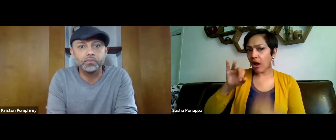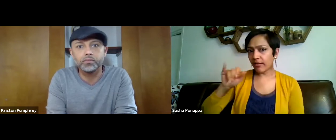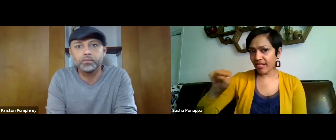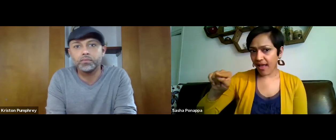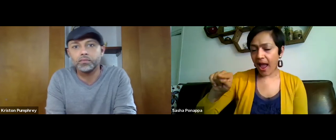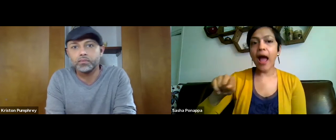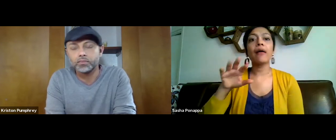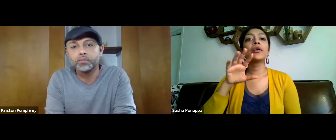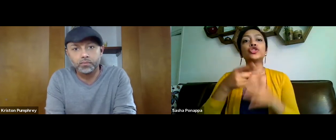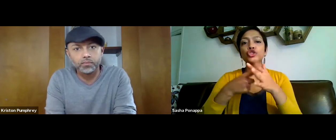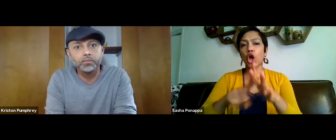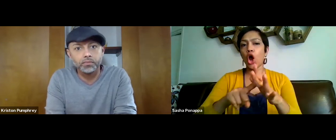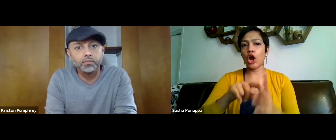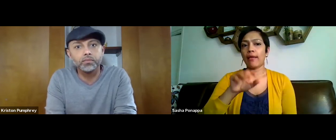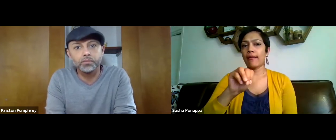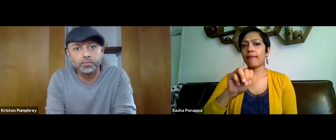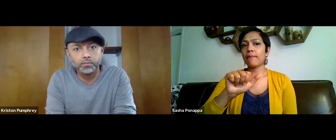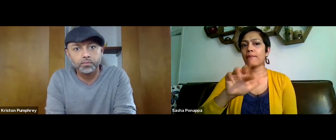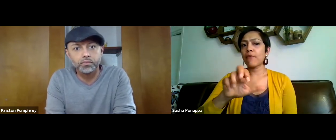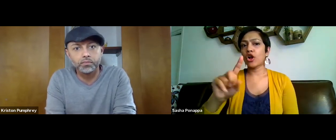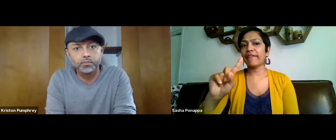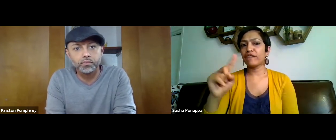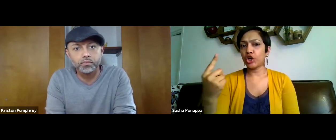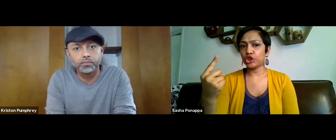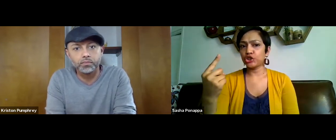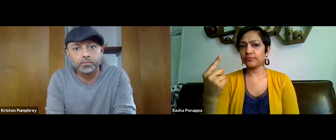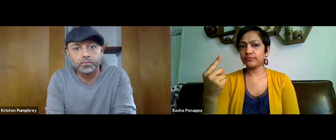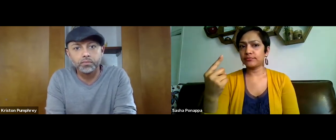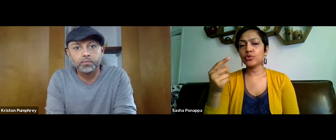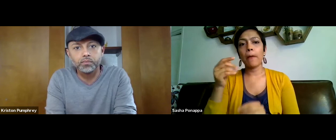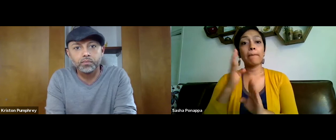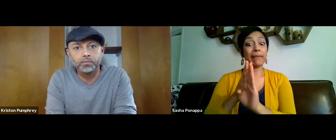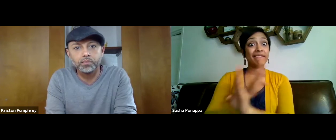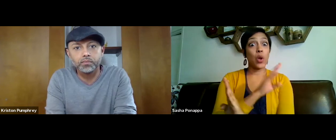that won't work but if it's a result of COVID-19 relief, then that would work.